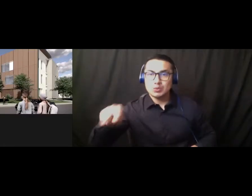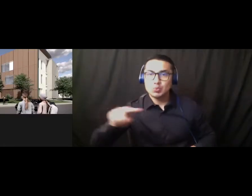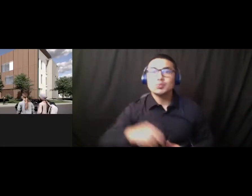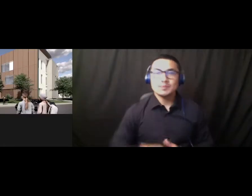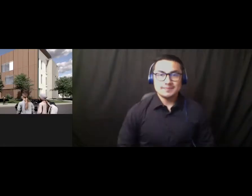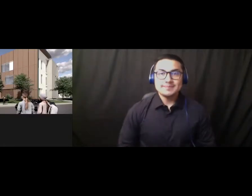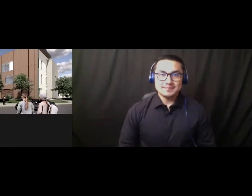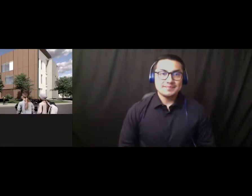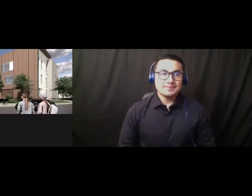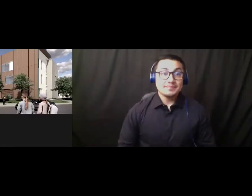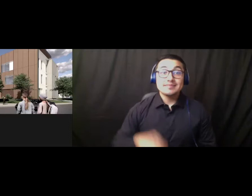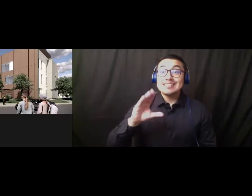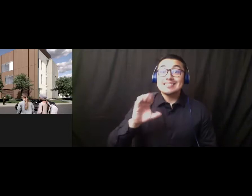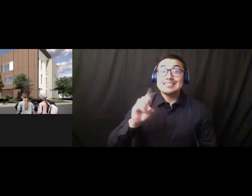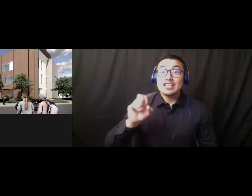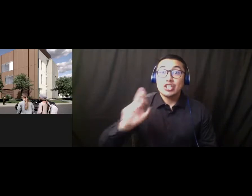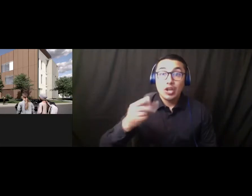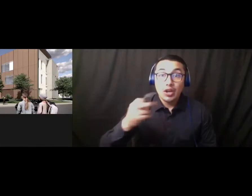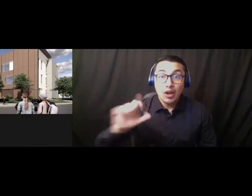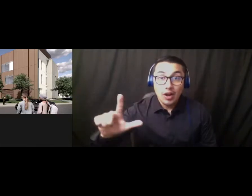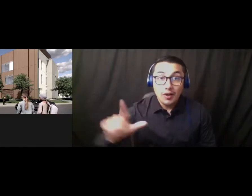Cedar Hall. Cedar Hall is the new three-story building that